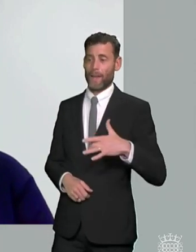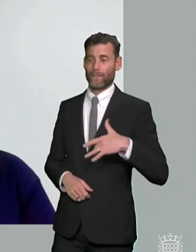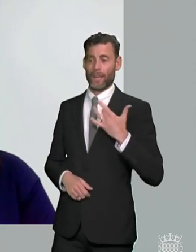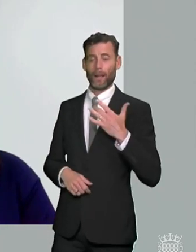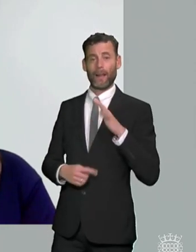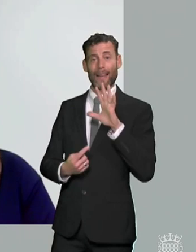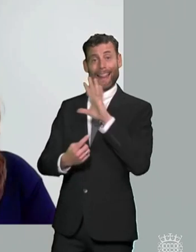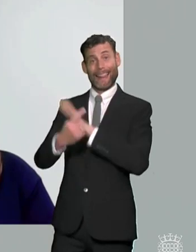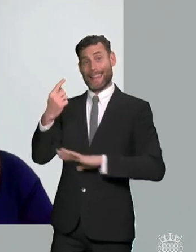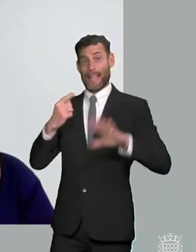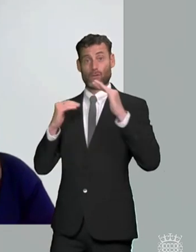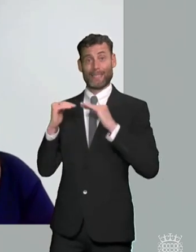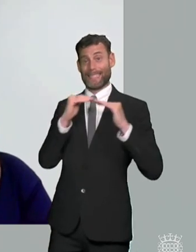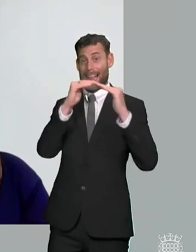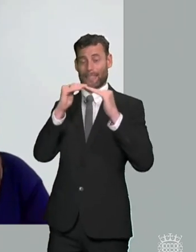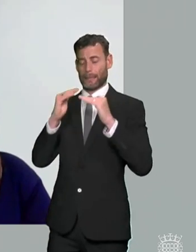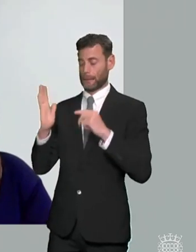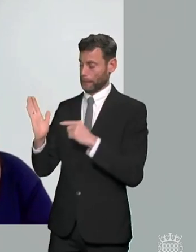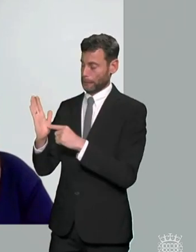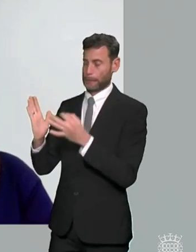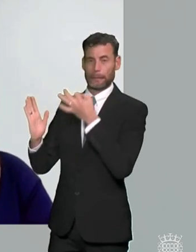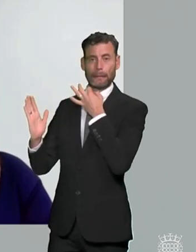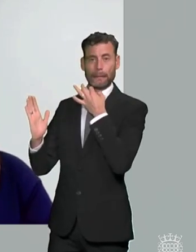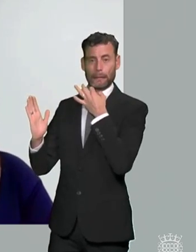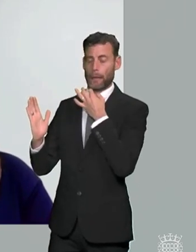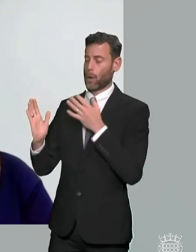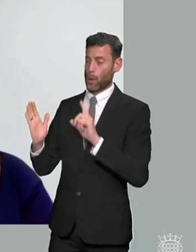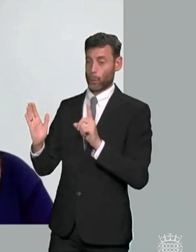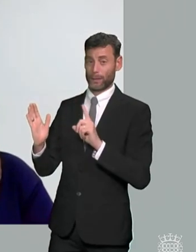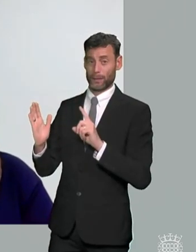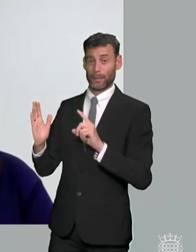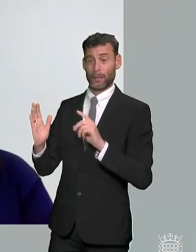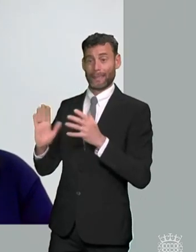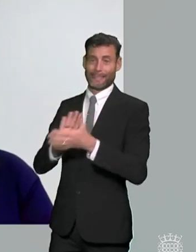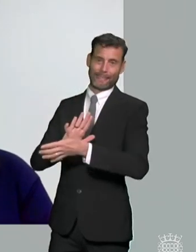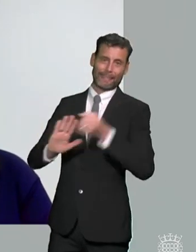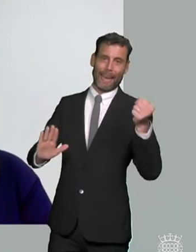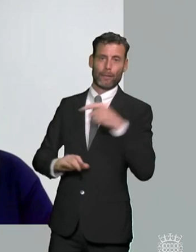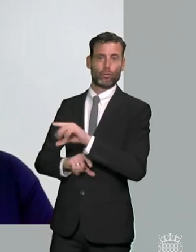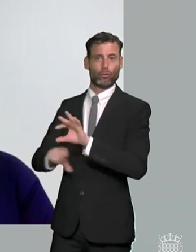the current legal rights and entitlements around assessment and placement and provision and review